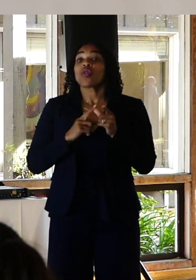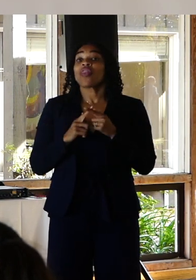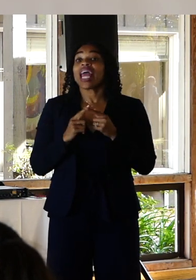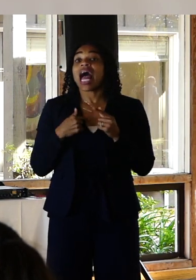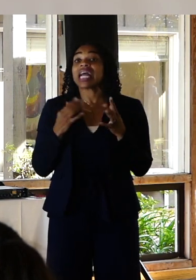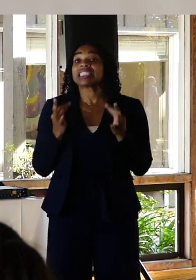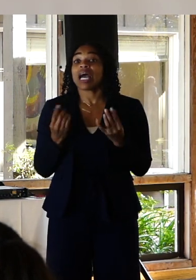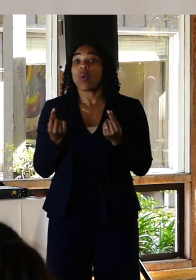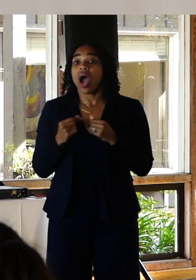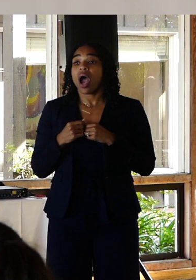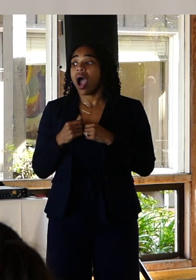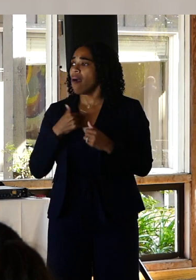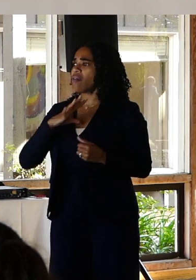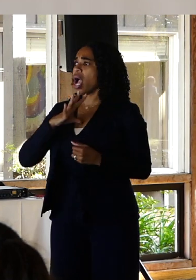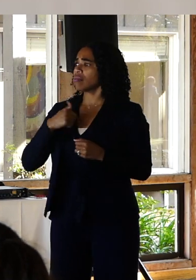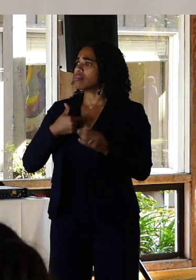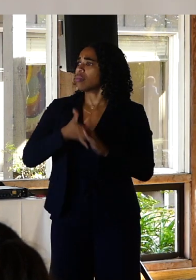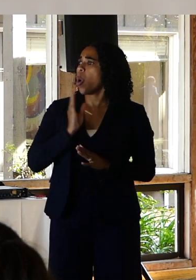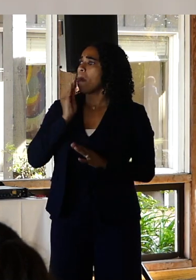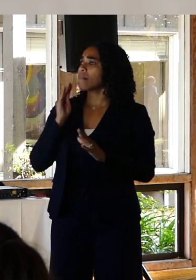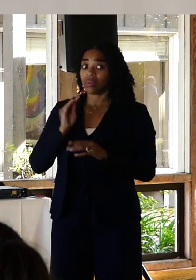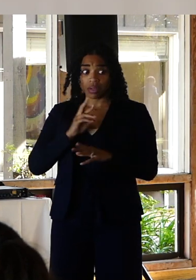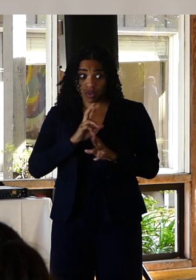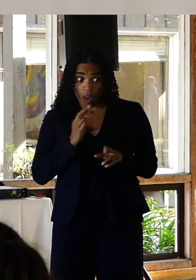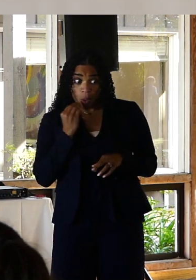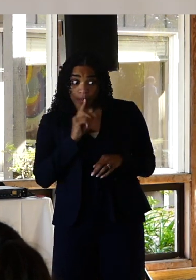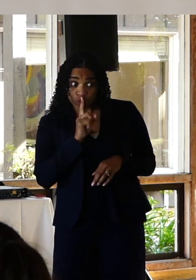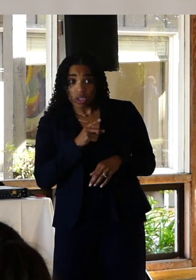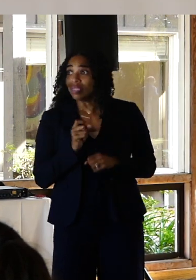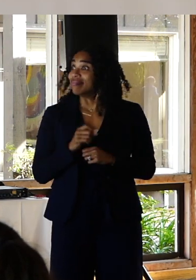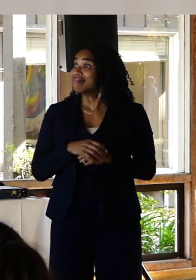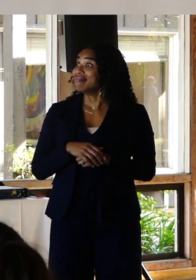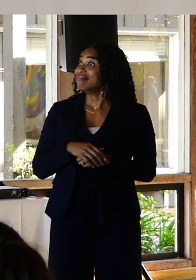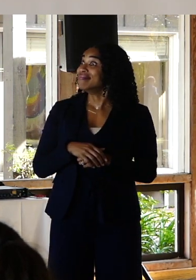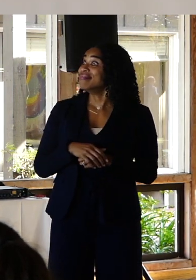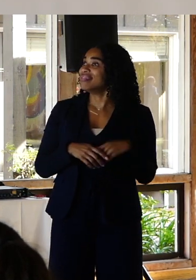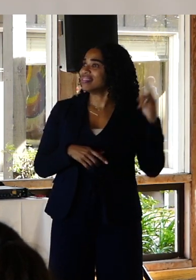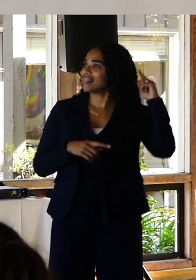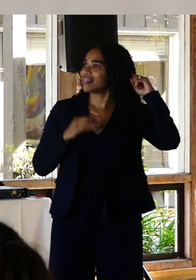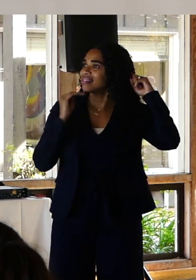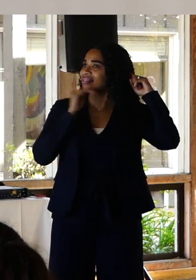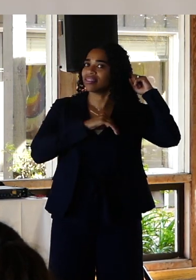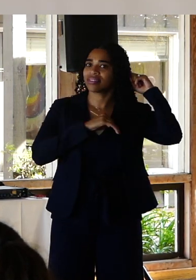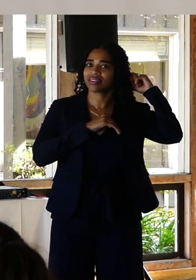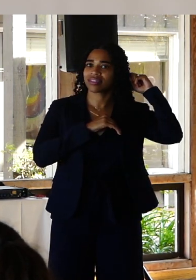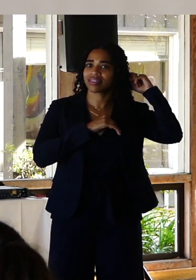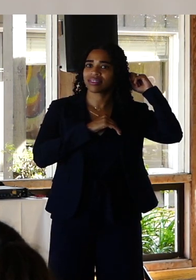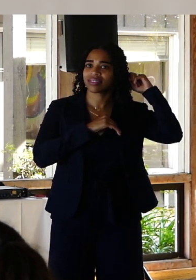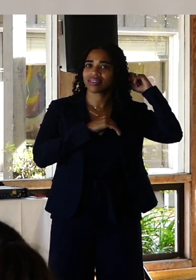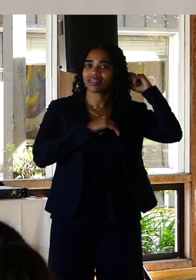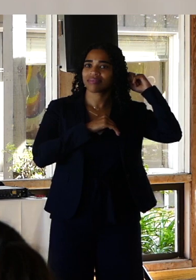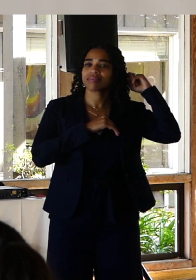And so I chose to go home. Having made it off the bridge.